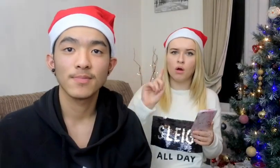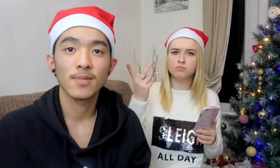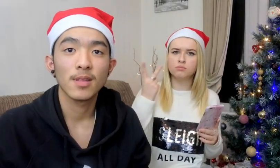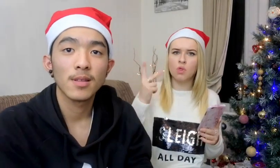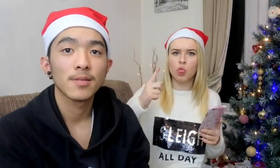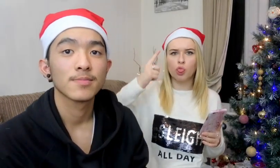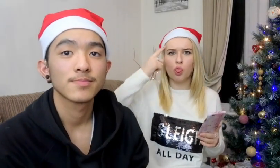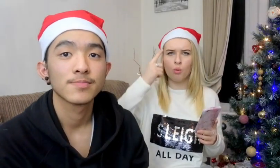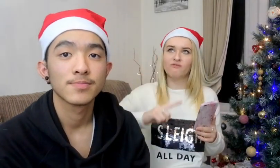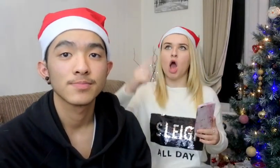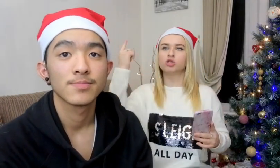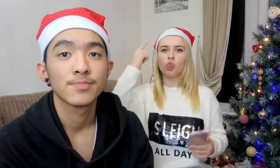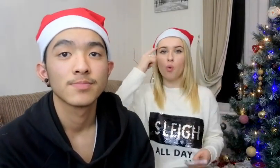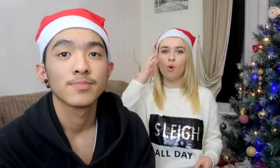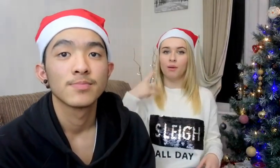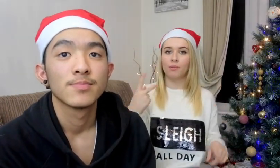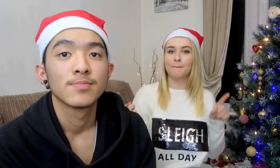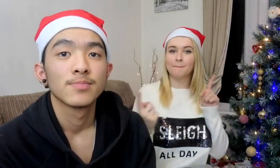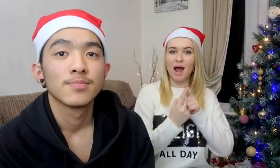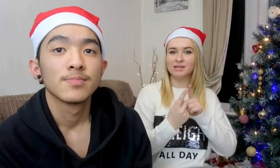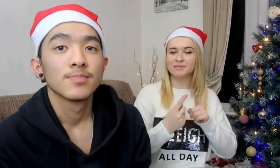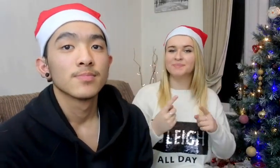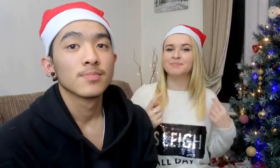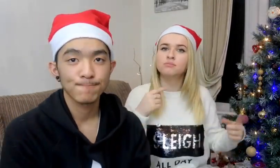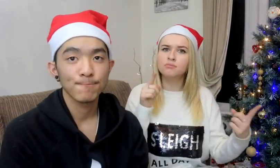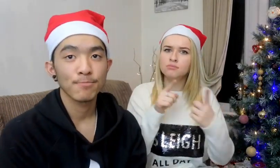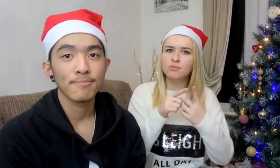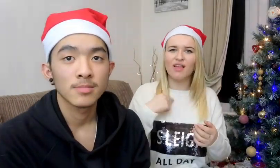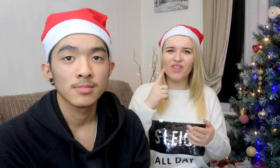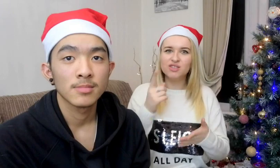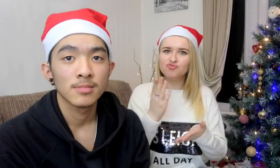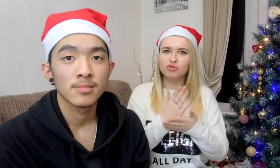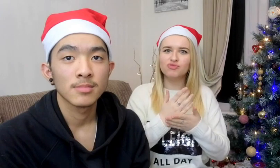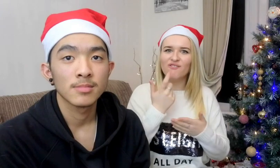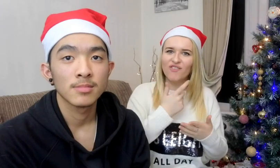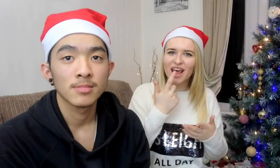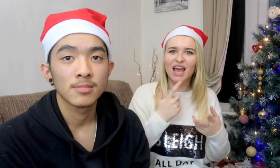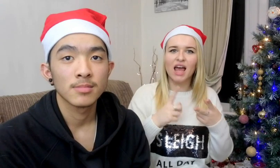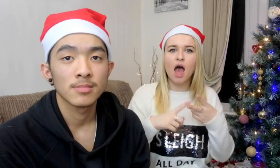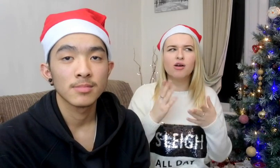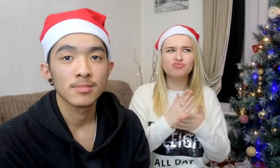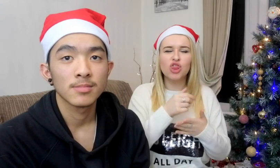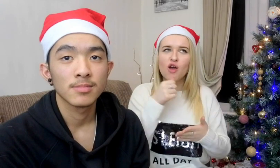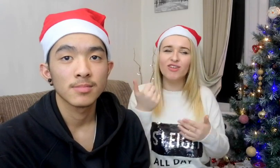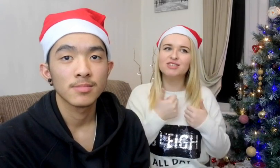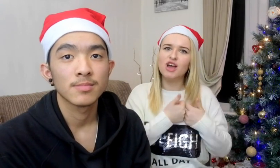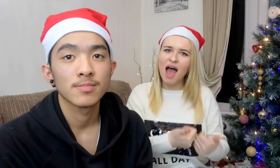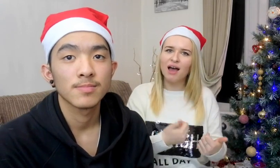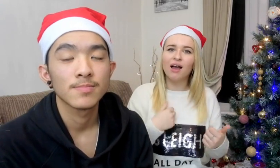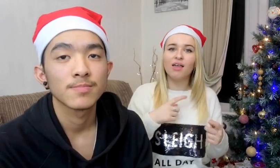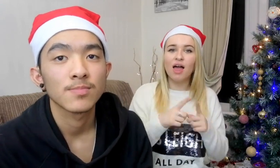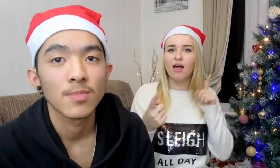What were your first thoughts when you met each other for the first time? My first thought of him was, he's really funny, really lovely and kind